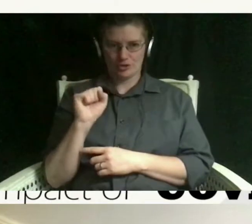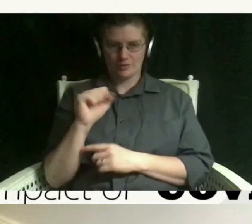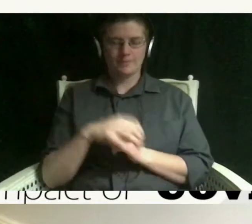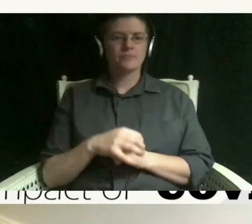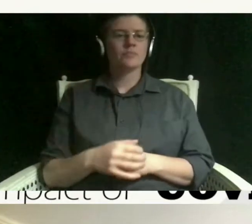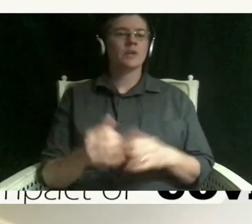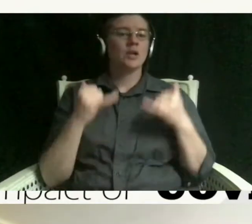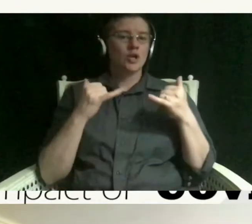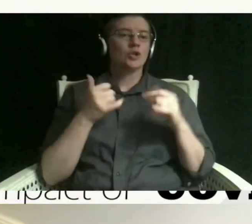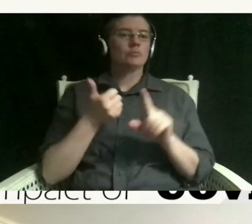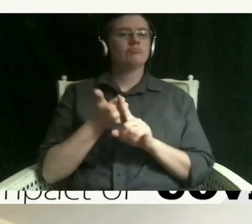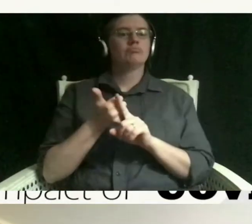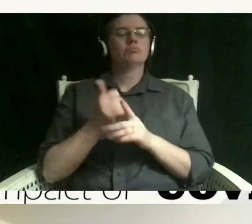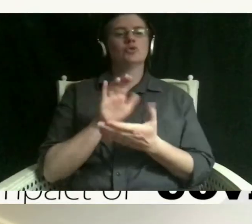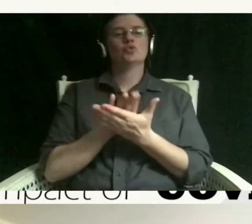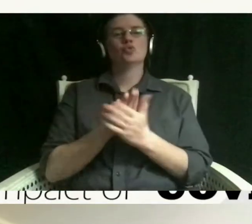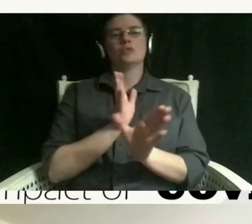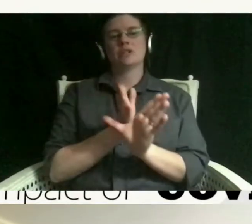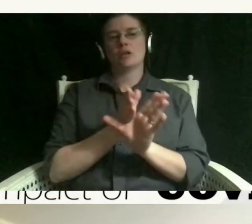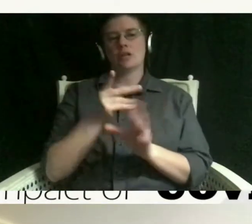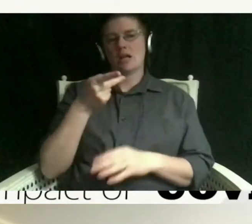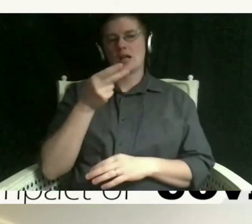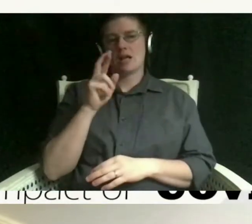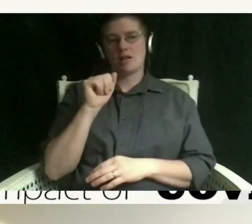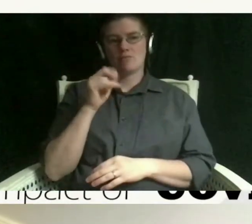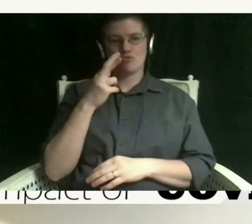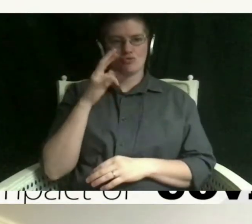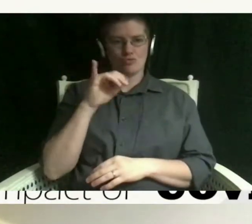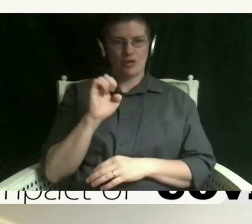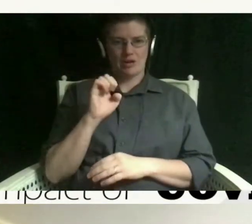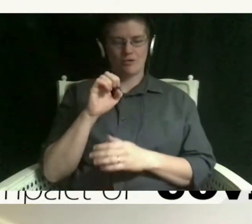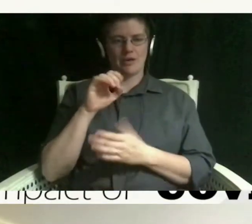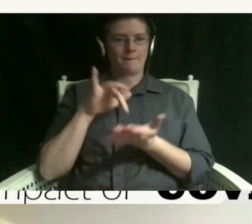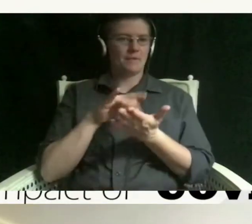psychologist at prairie middle school in the cherry creek school district which is in colorado